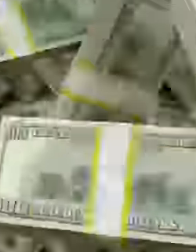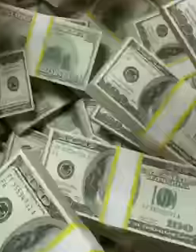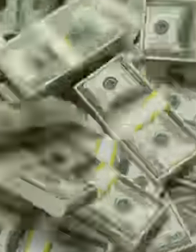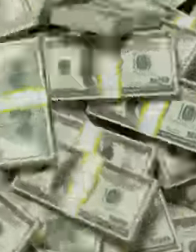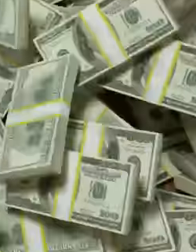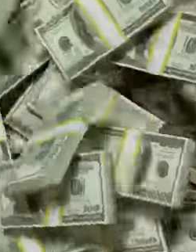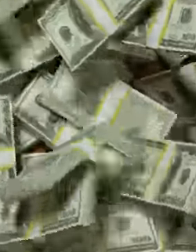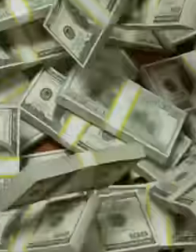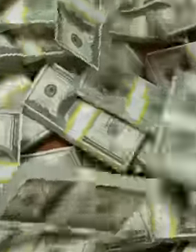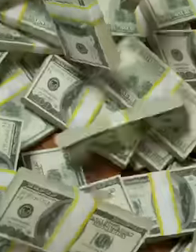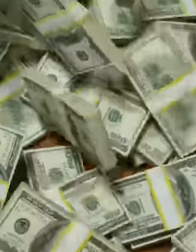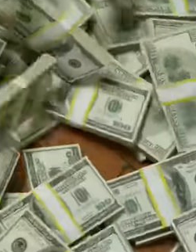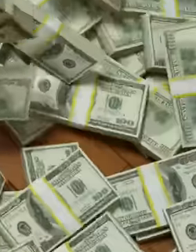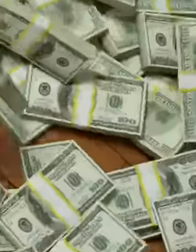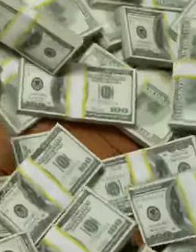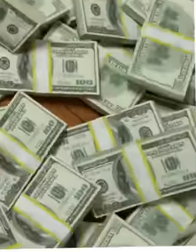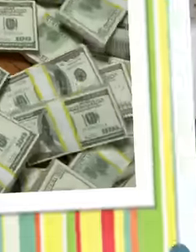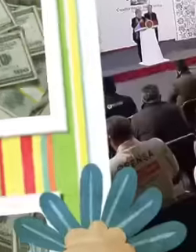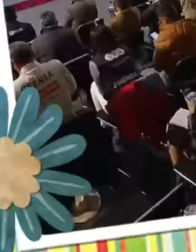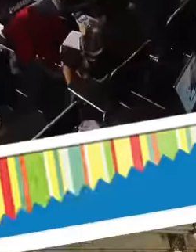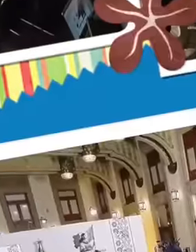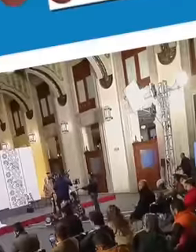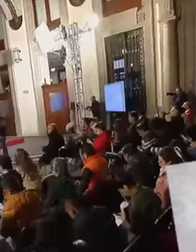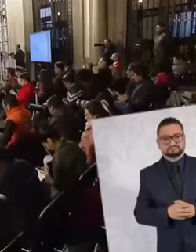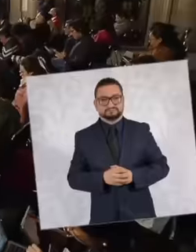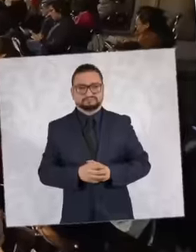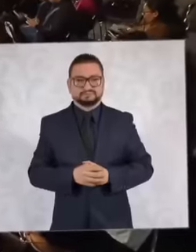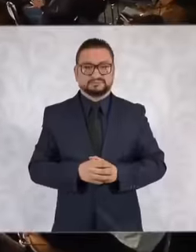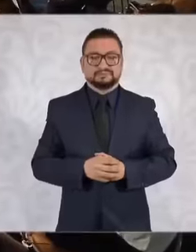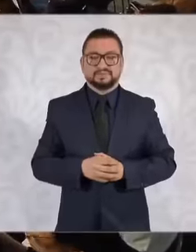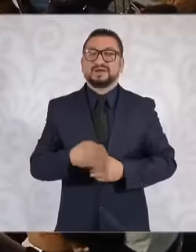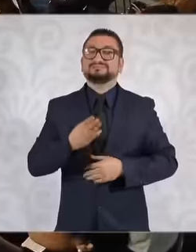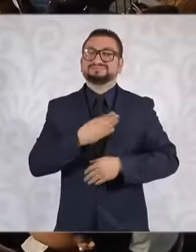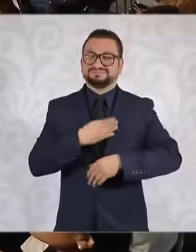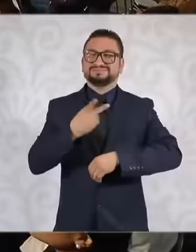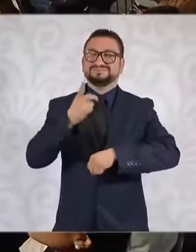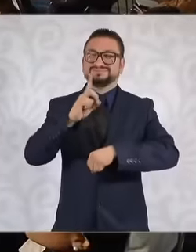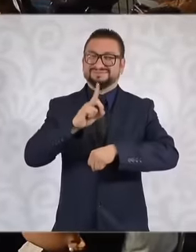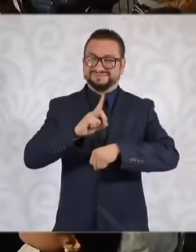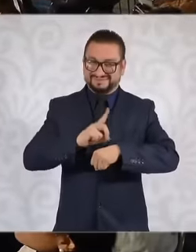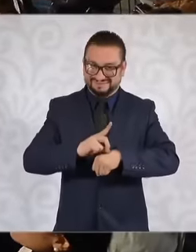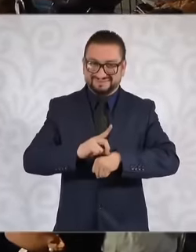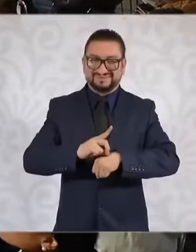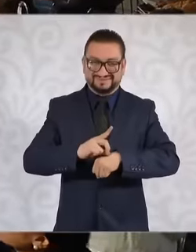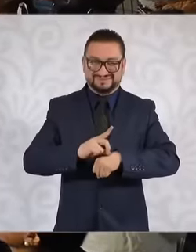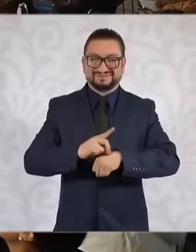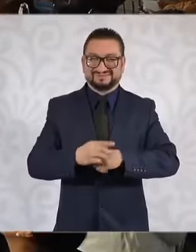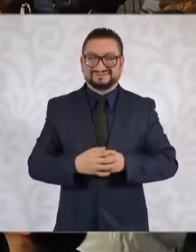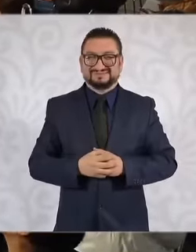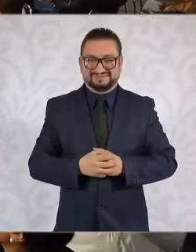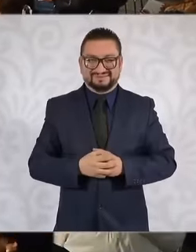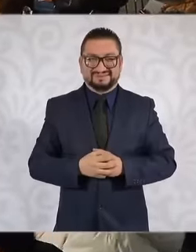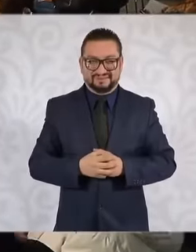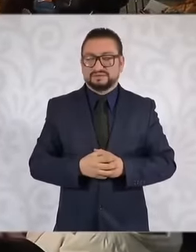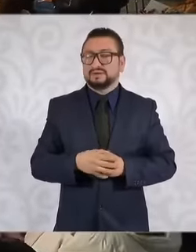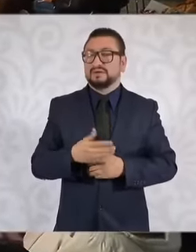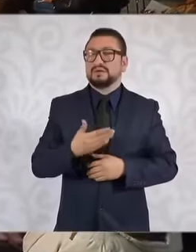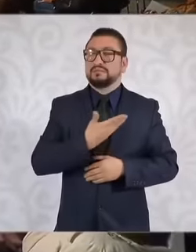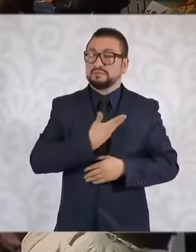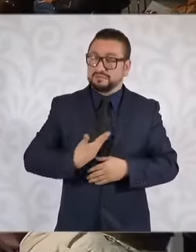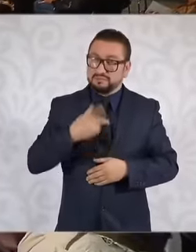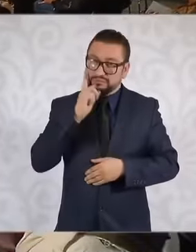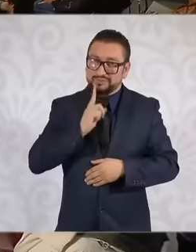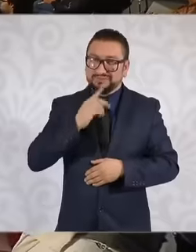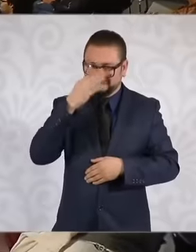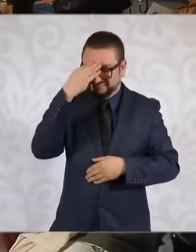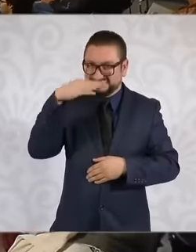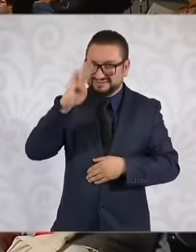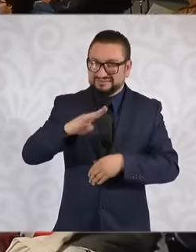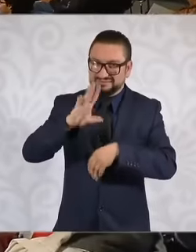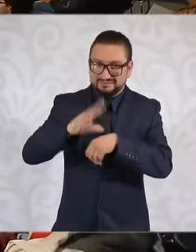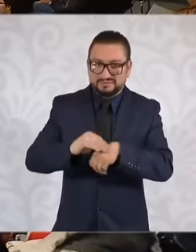Very good morning, with your permission, Madam President, I am already destroying the microphone